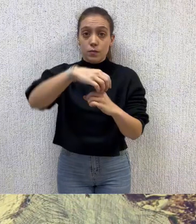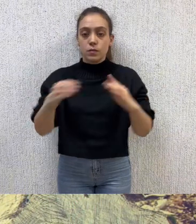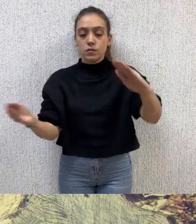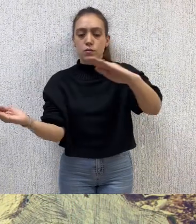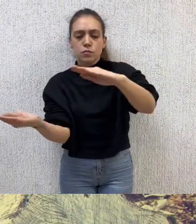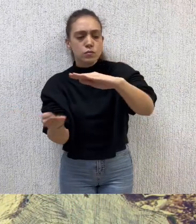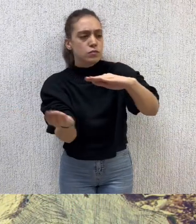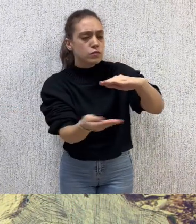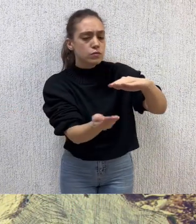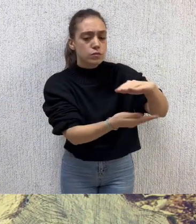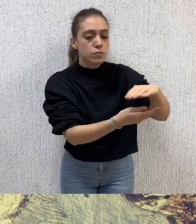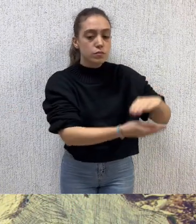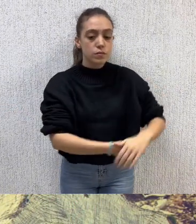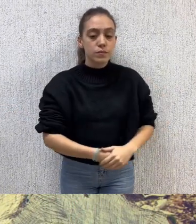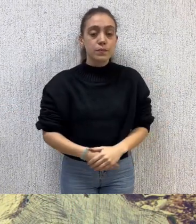Deforestation control